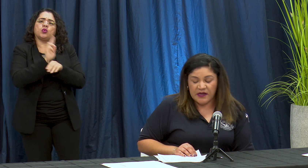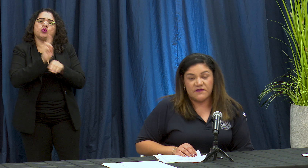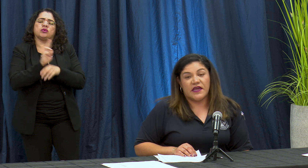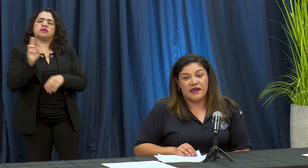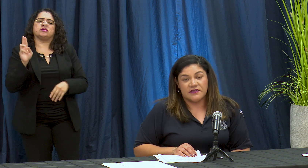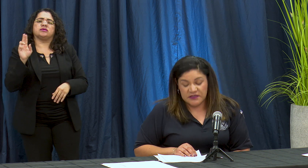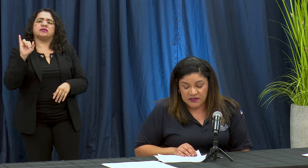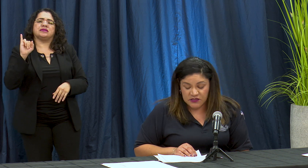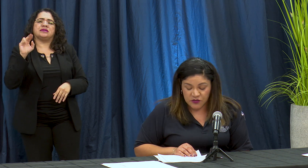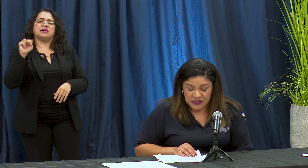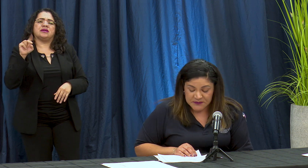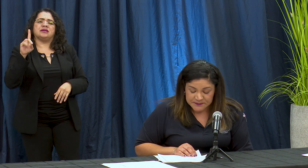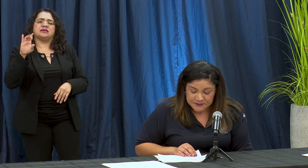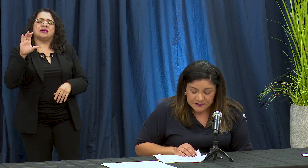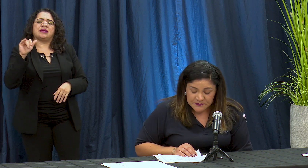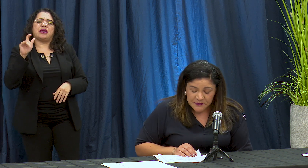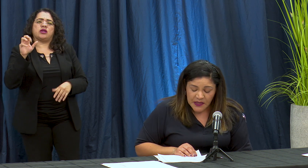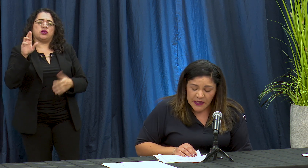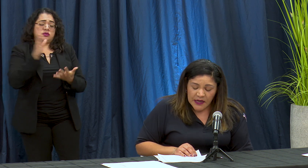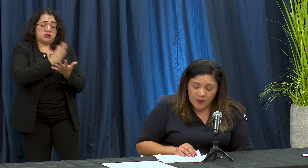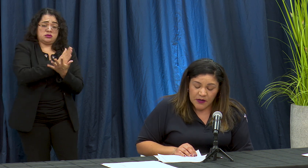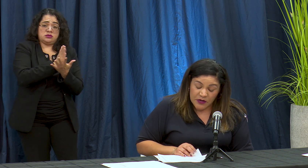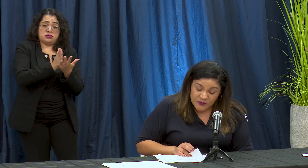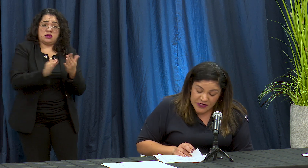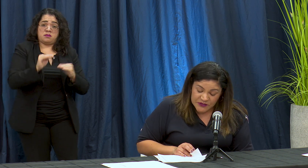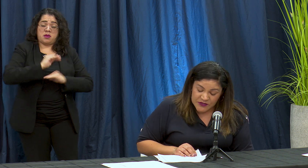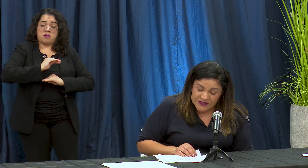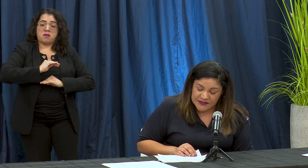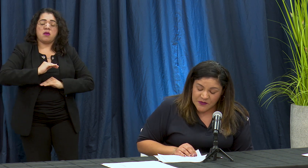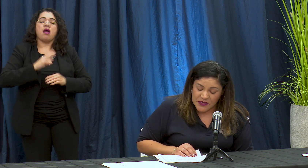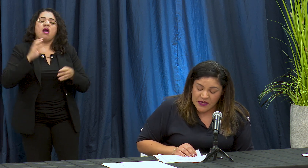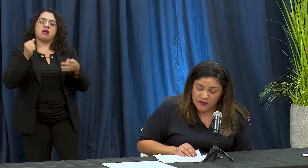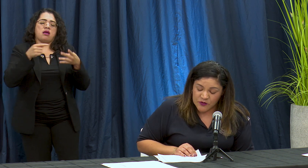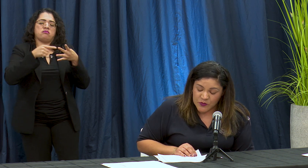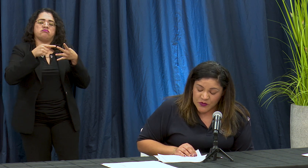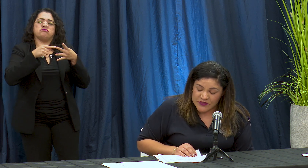live er las restricts Sione's para una suena snow teases también en unos pocos